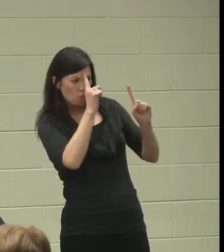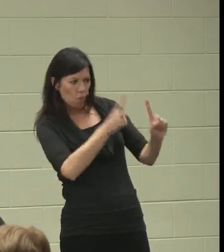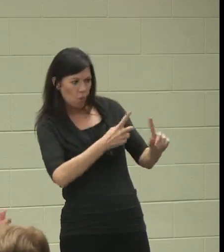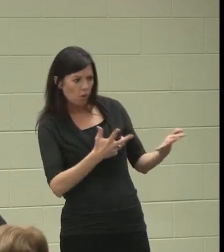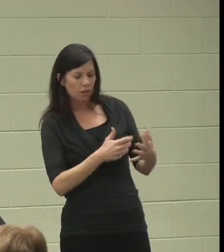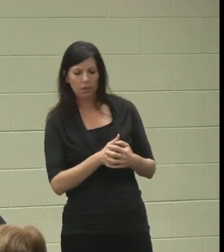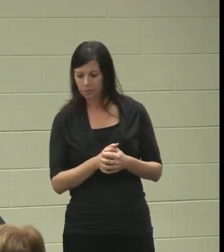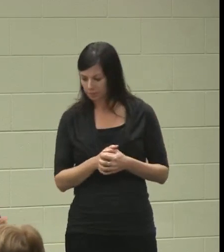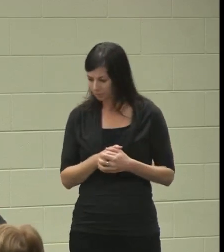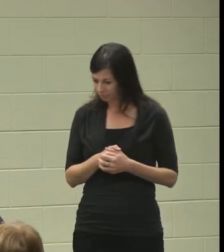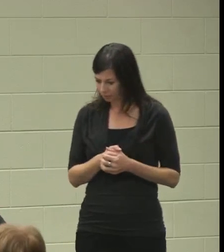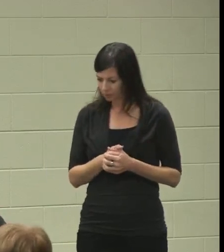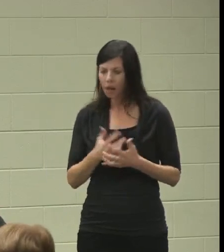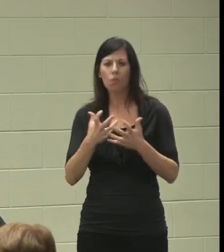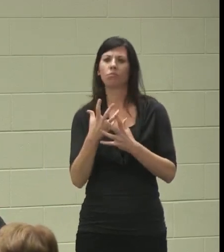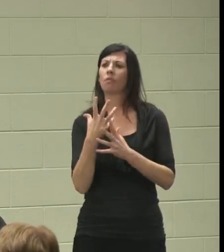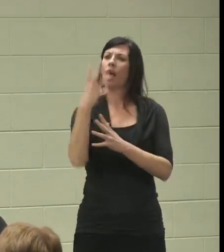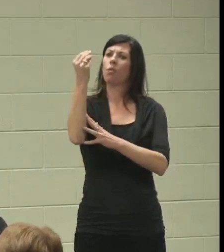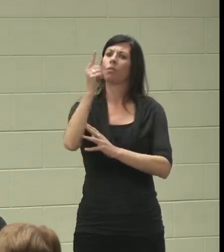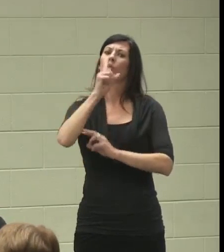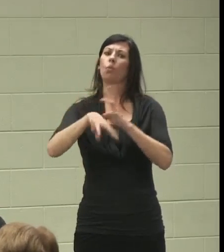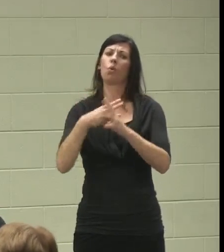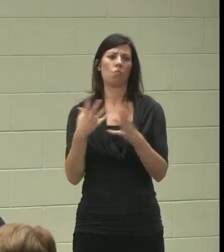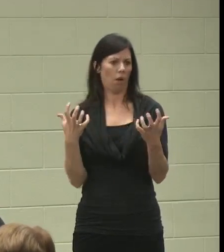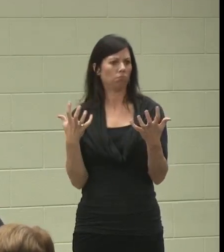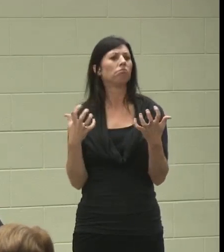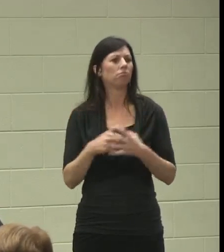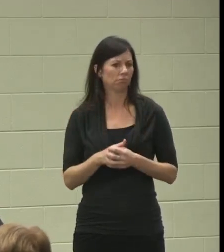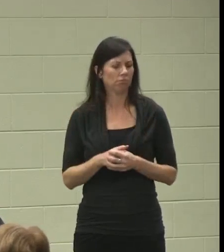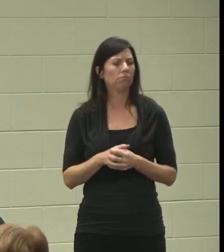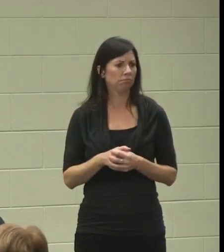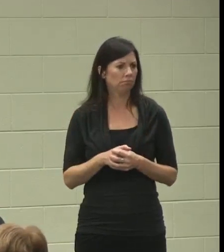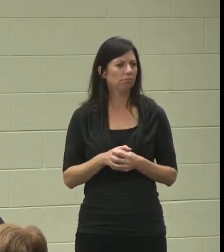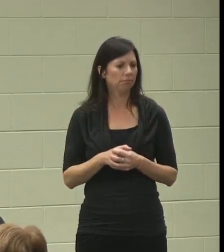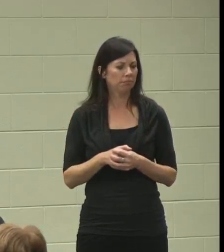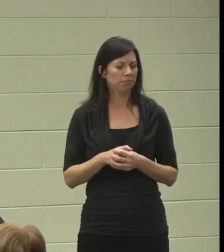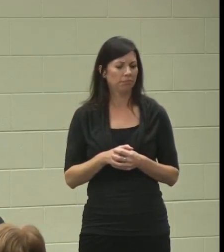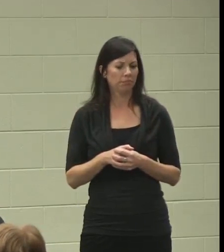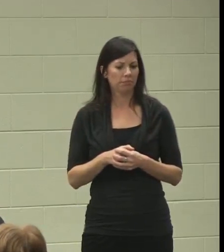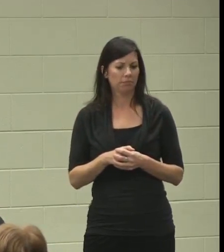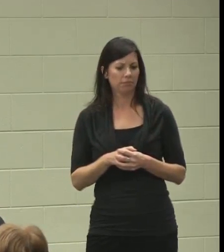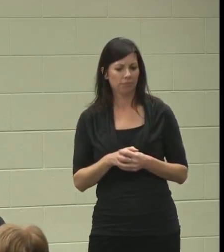"I want to get out in the real world." OK. How did you come to the idea that you just need